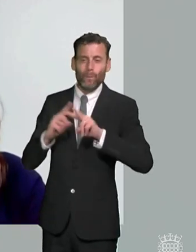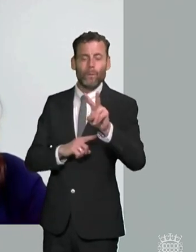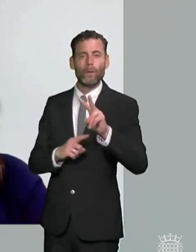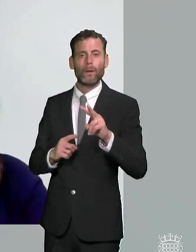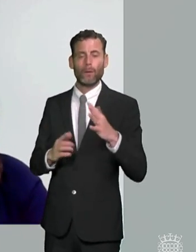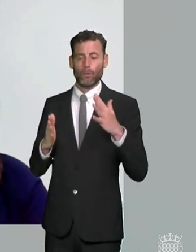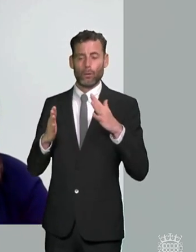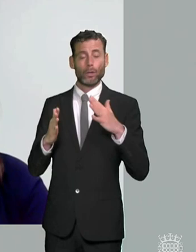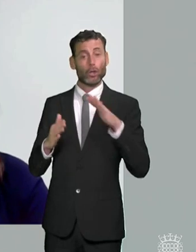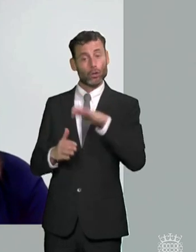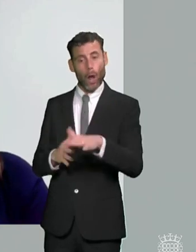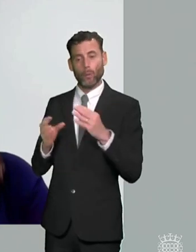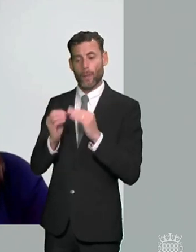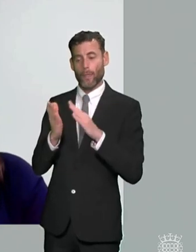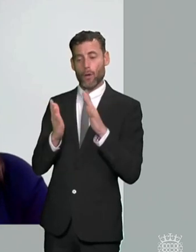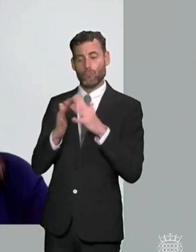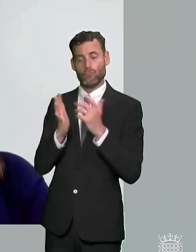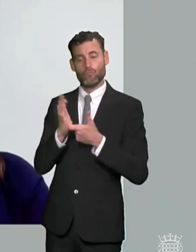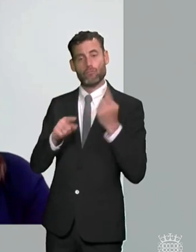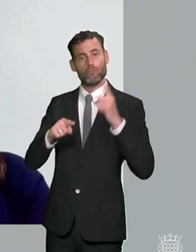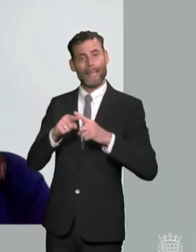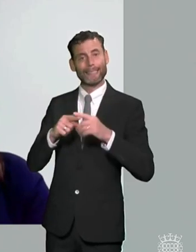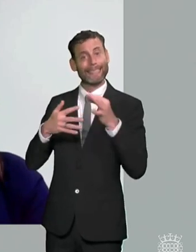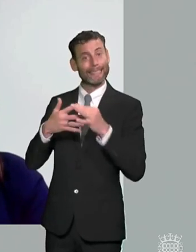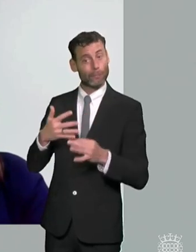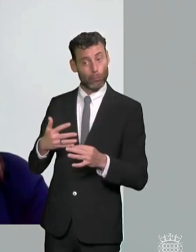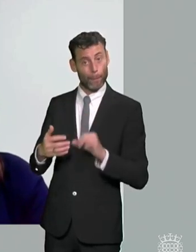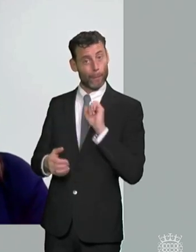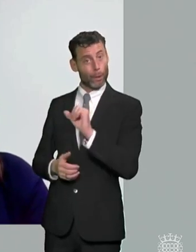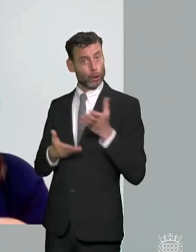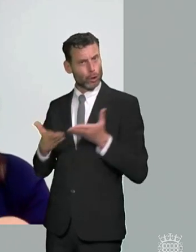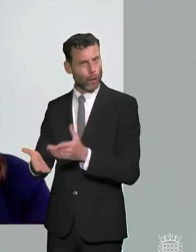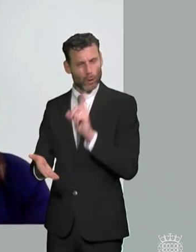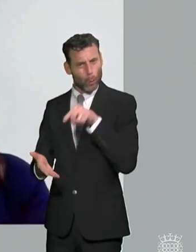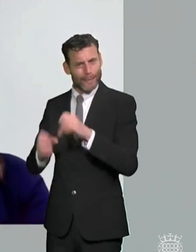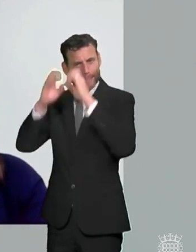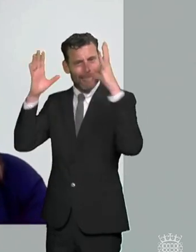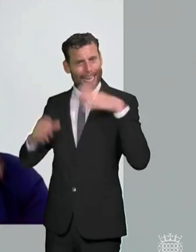b or elas dan los what does that look like and and i think you know that's that's really problematic